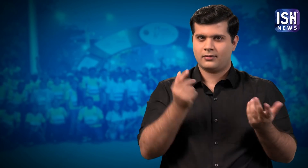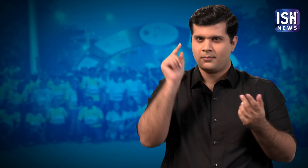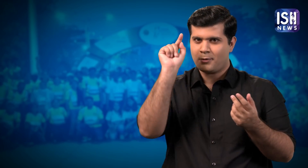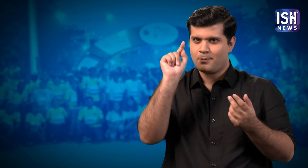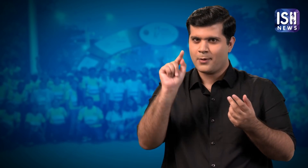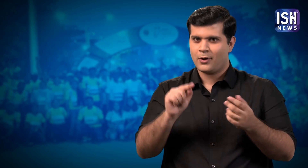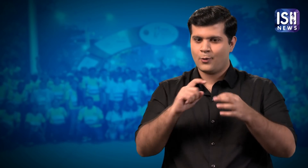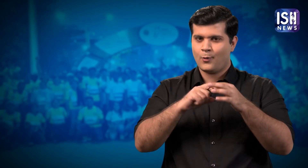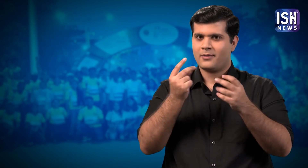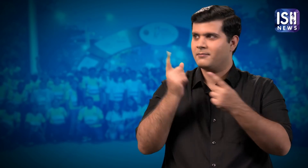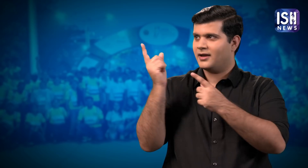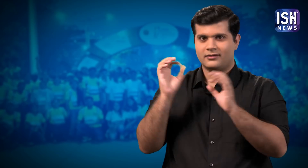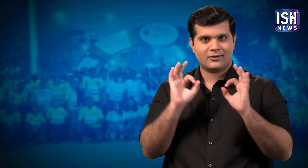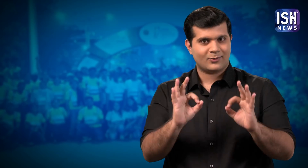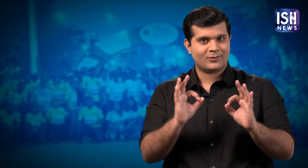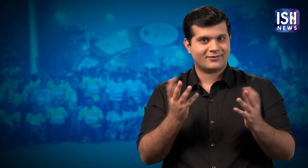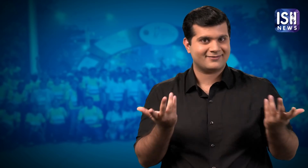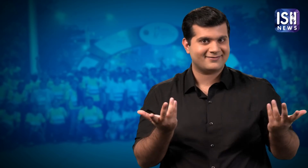Isn't QuickPerks so useful?